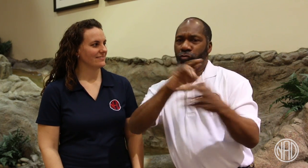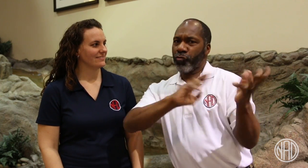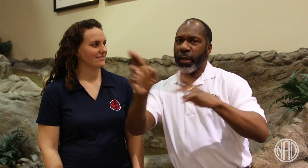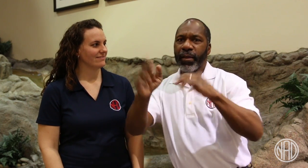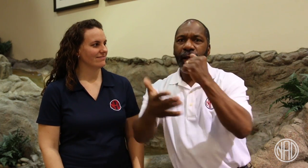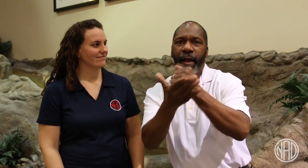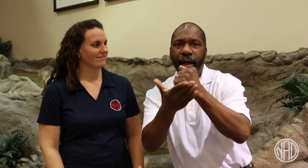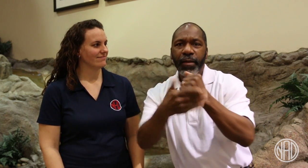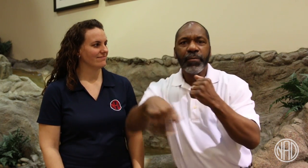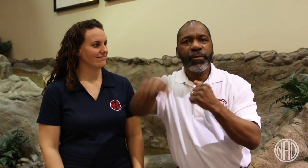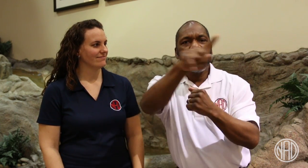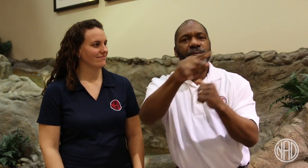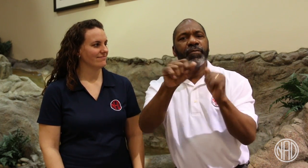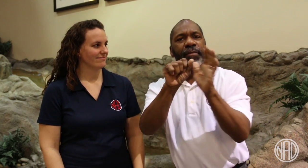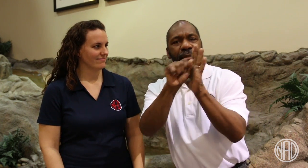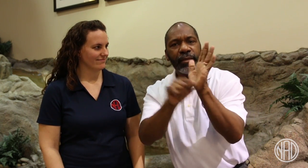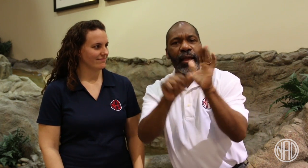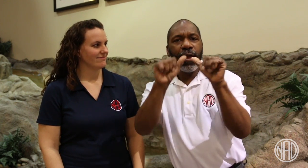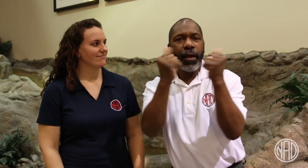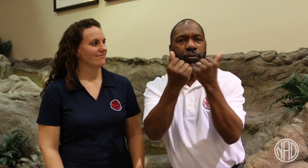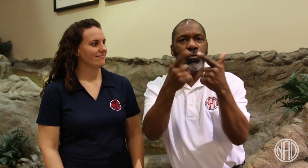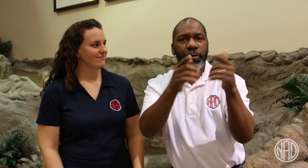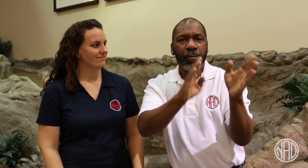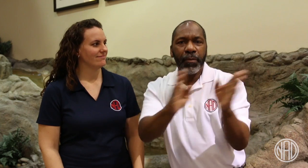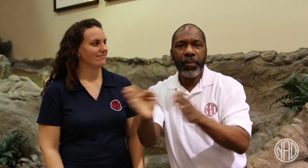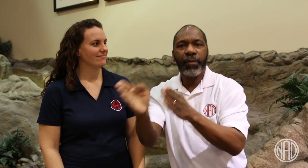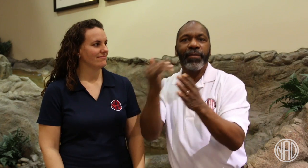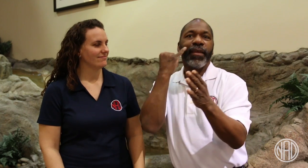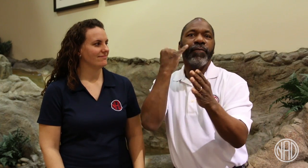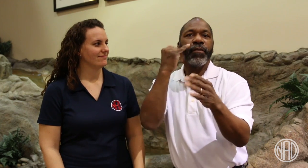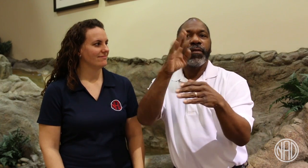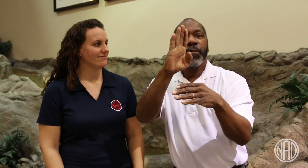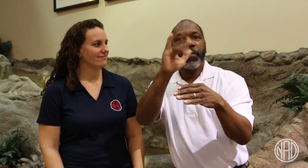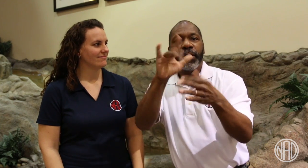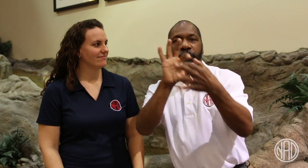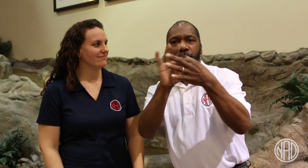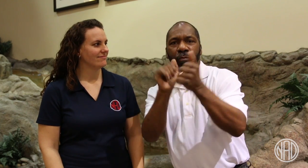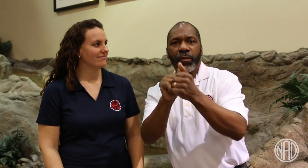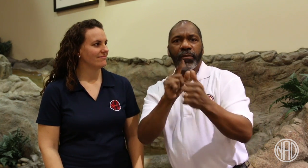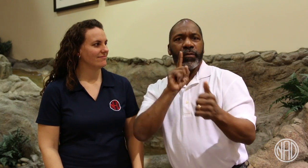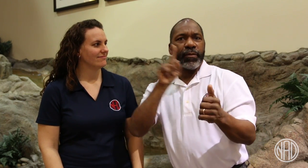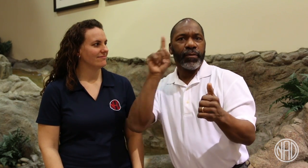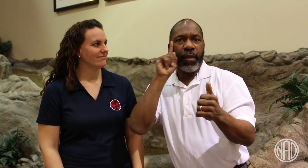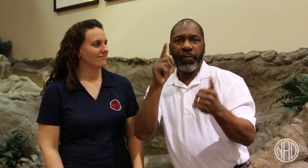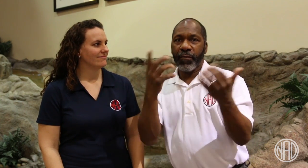She's ready to assist State Associations regarding any bills affecting deaf and hard of hearing people.